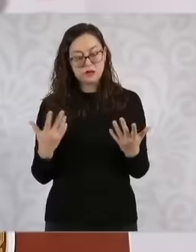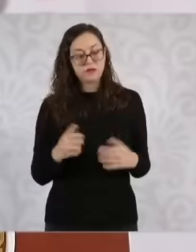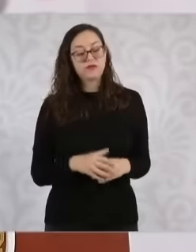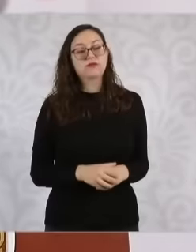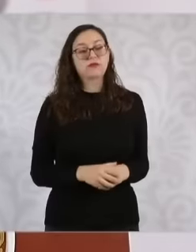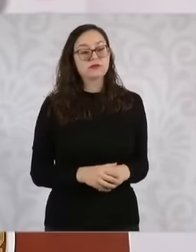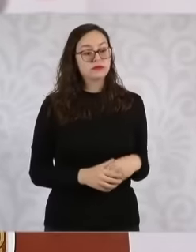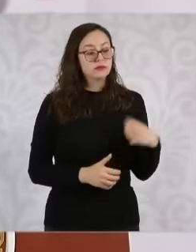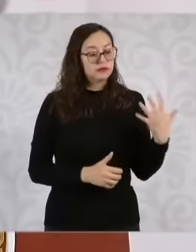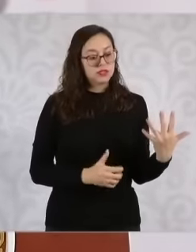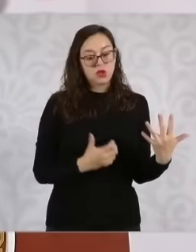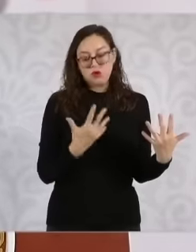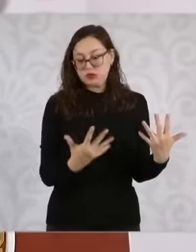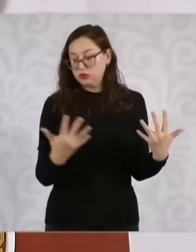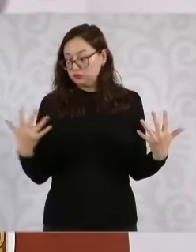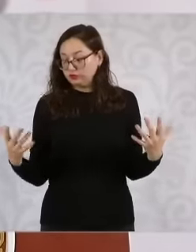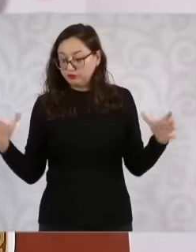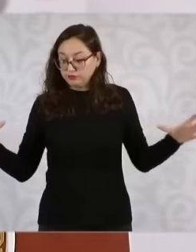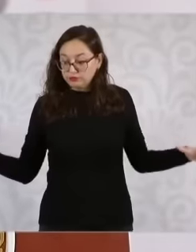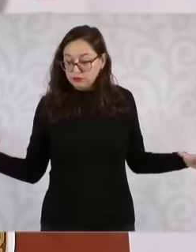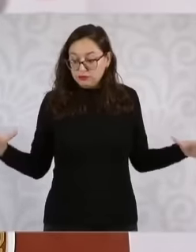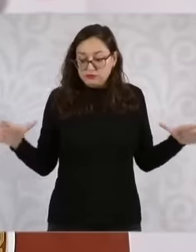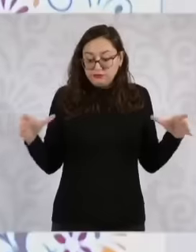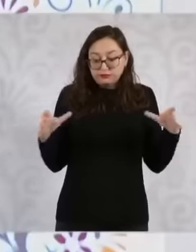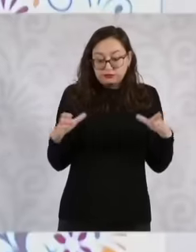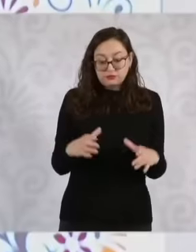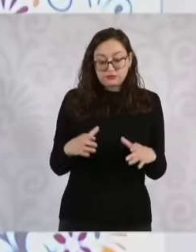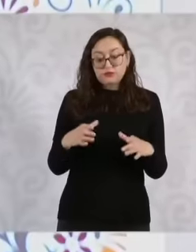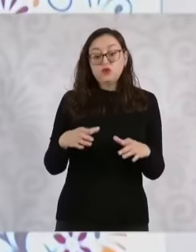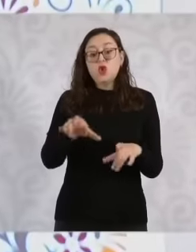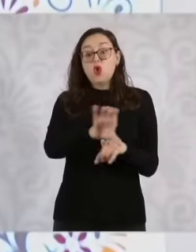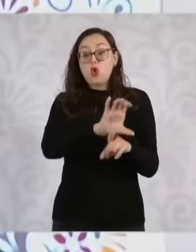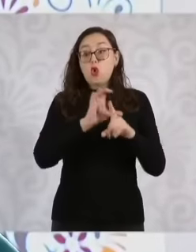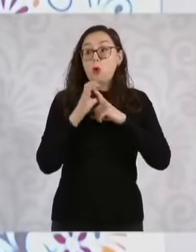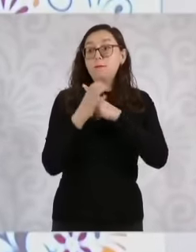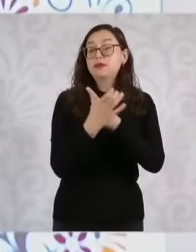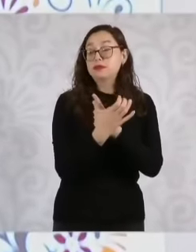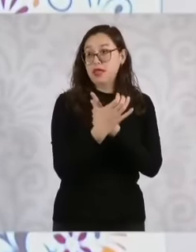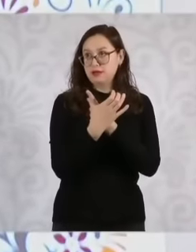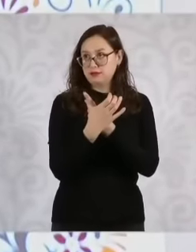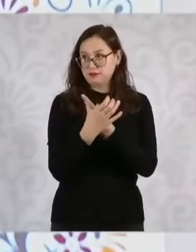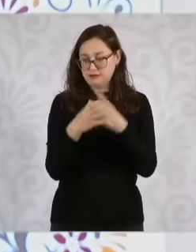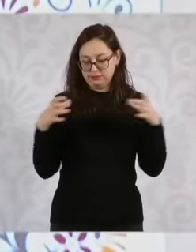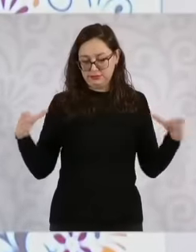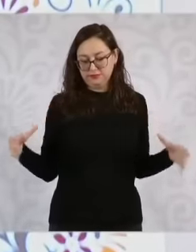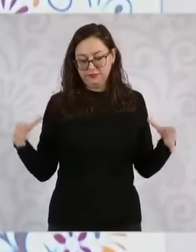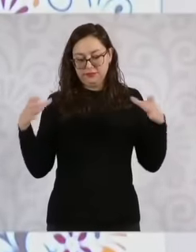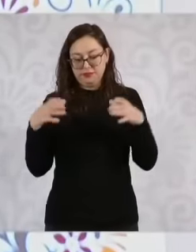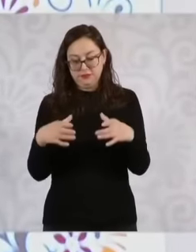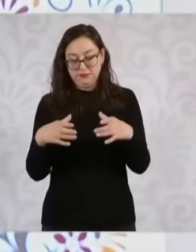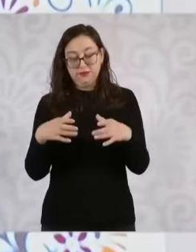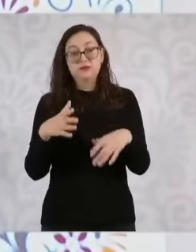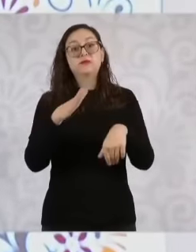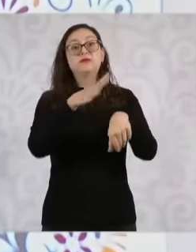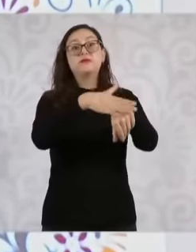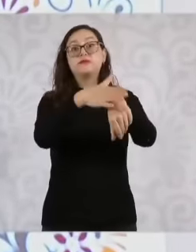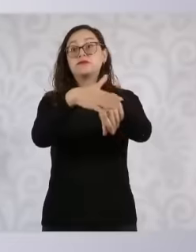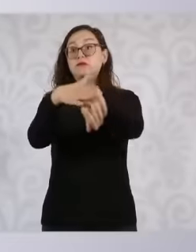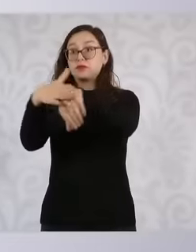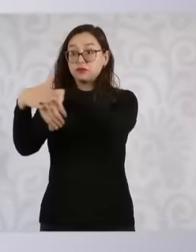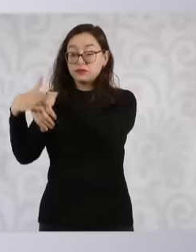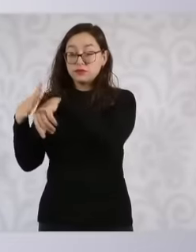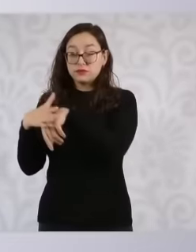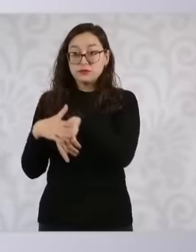selection committee that committee that has to do issues the call they register in a